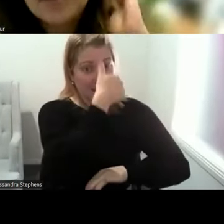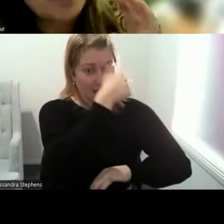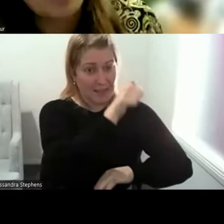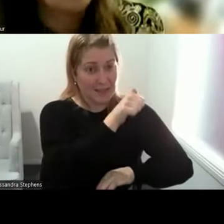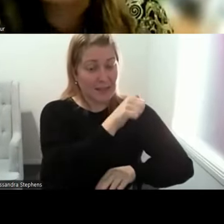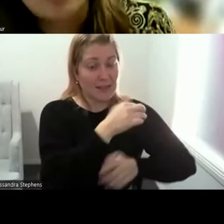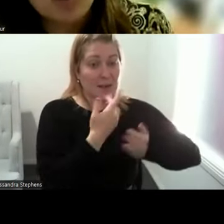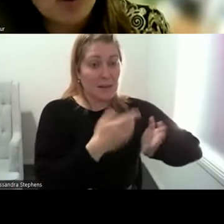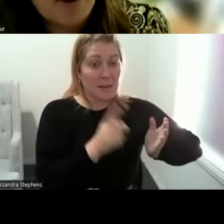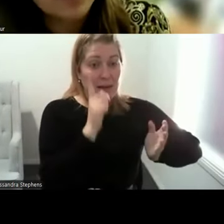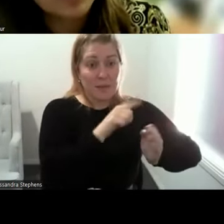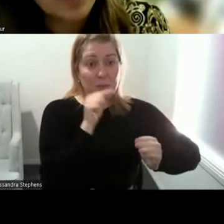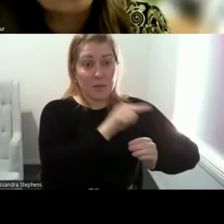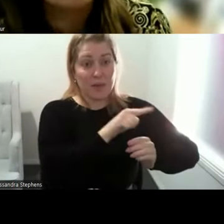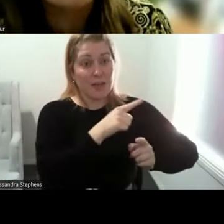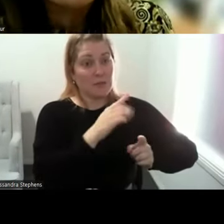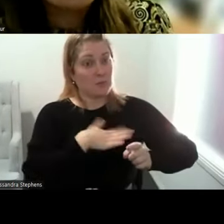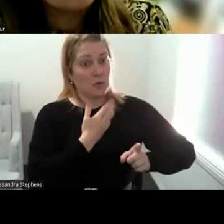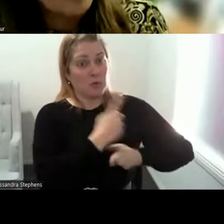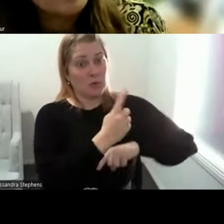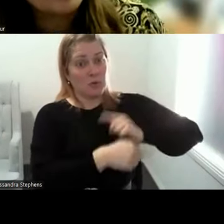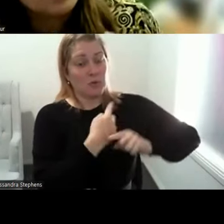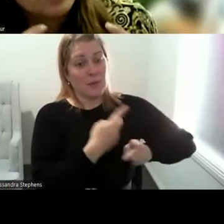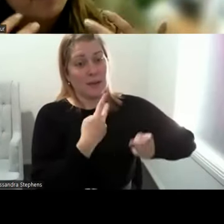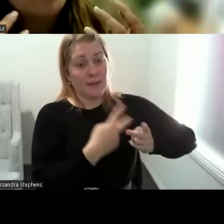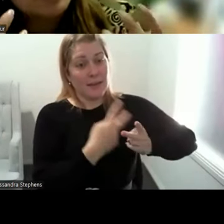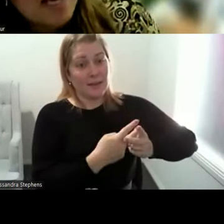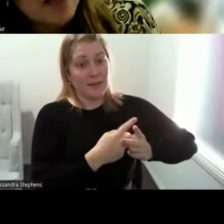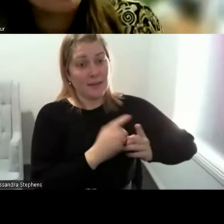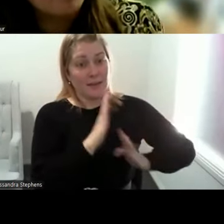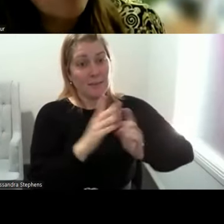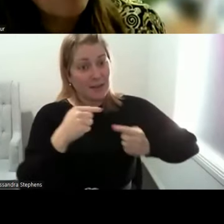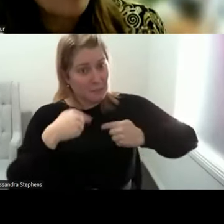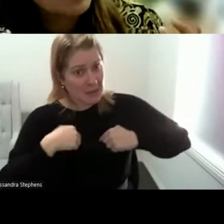doesn't mean that I don't wanna talk about sex. So I think it's about the same thing, provide